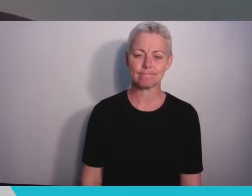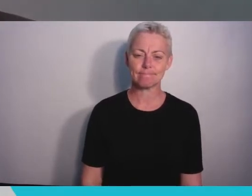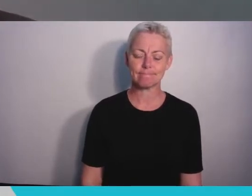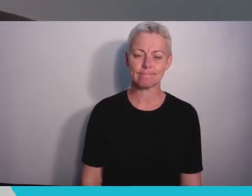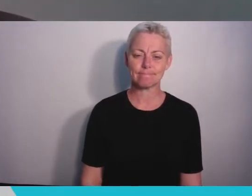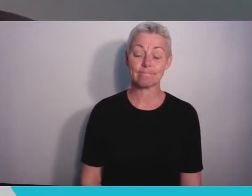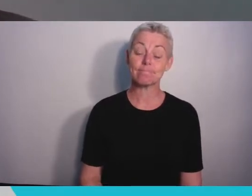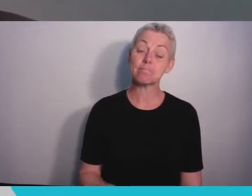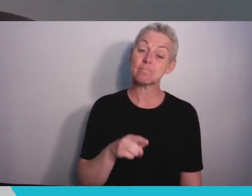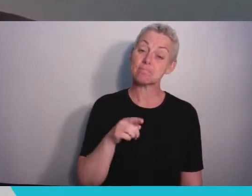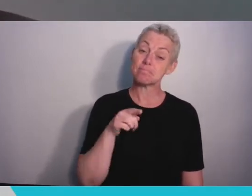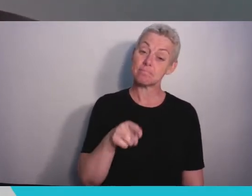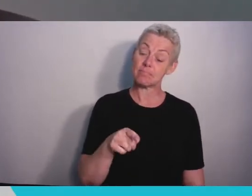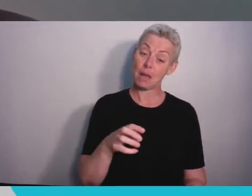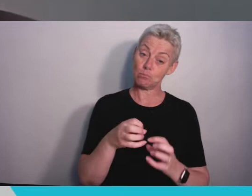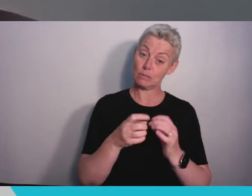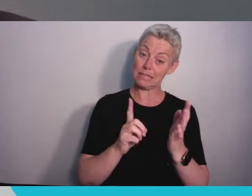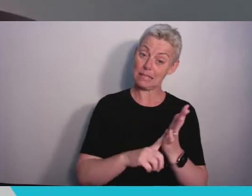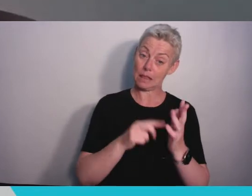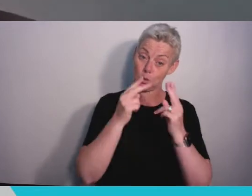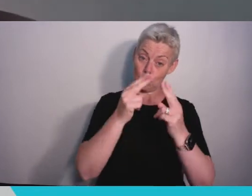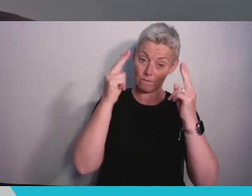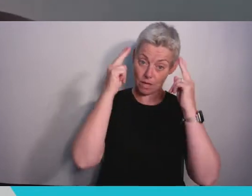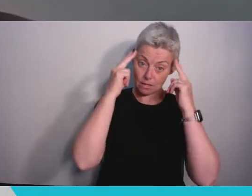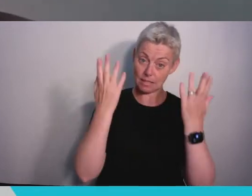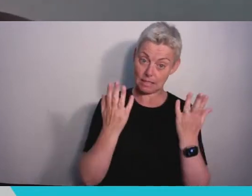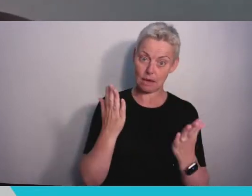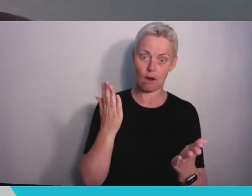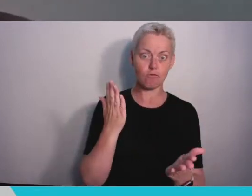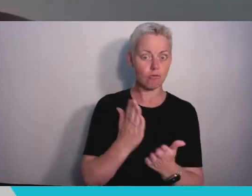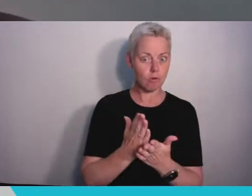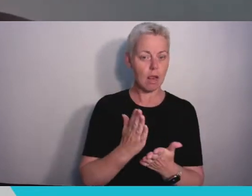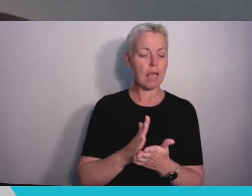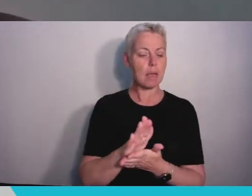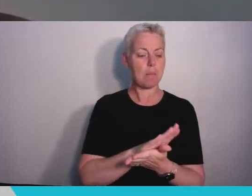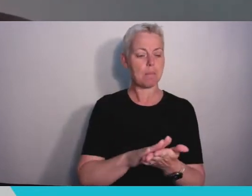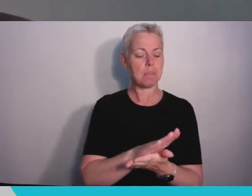of Bristol is a badge of excellence that is recognized across the globe because of the